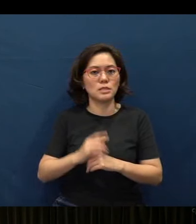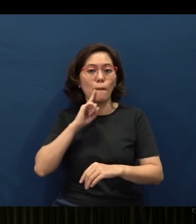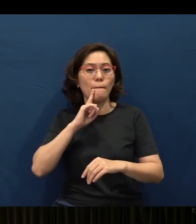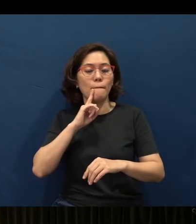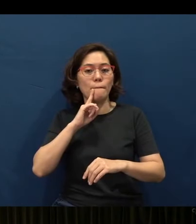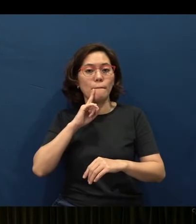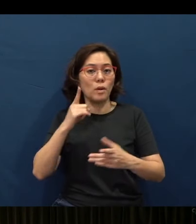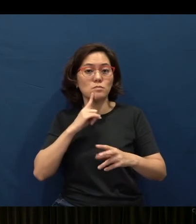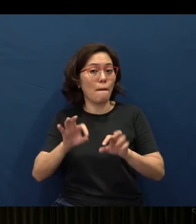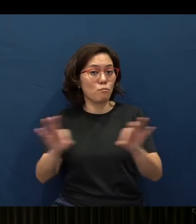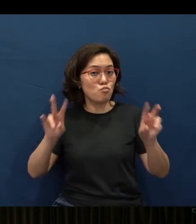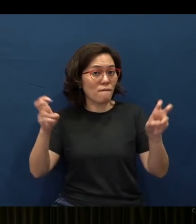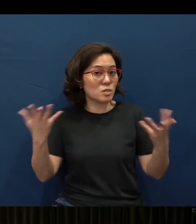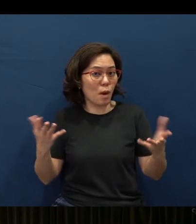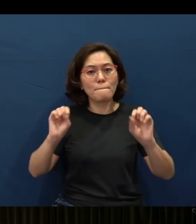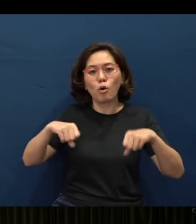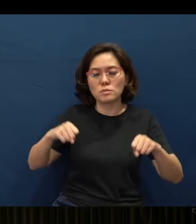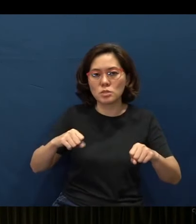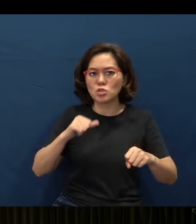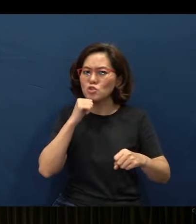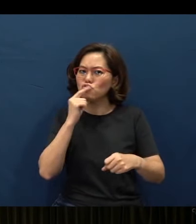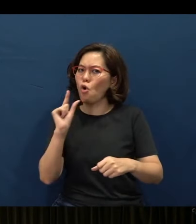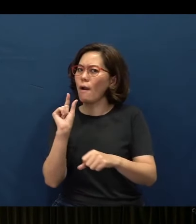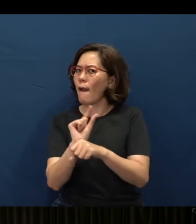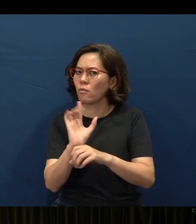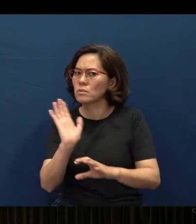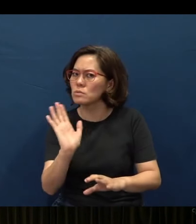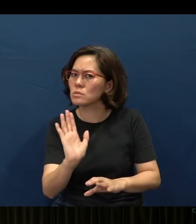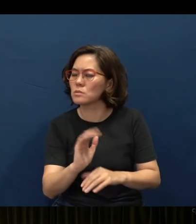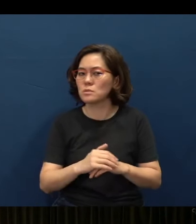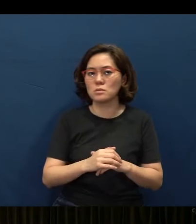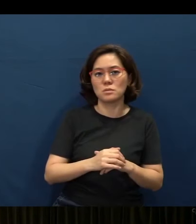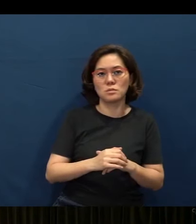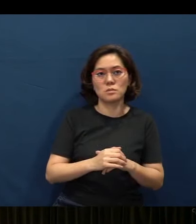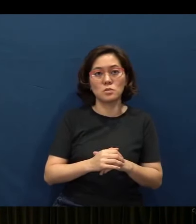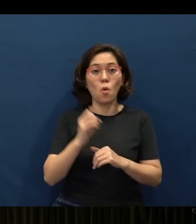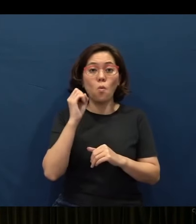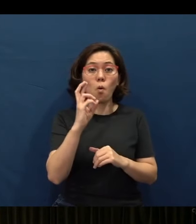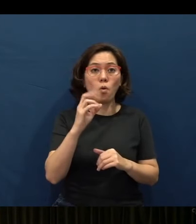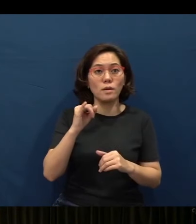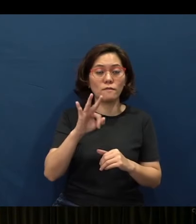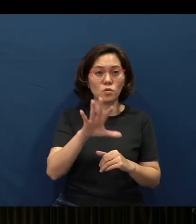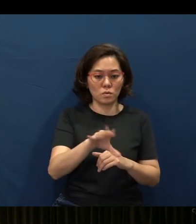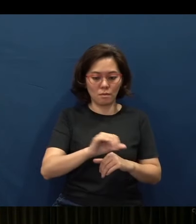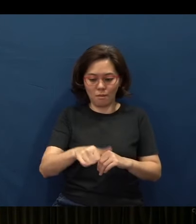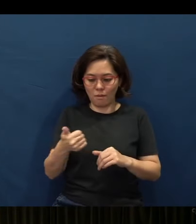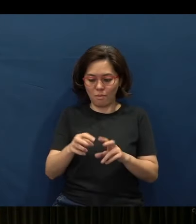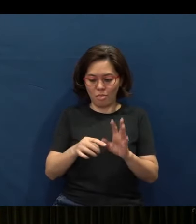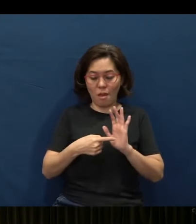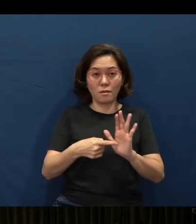Okay, there is no guarantee that God is promising you this. Or if you just take another example, okay,